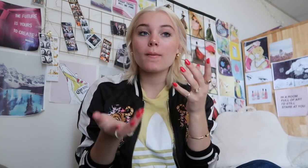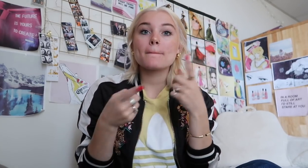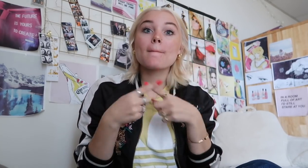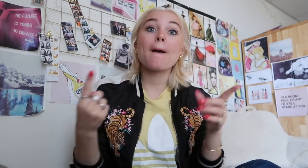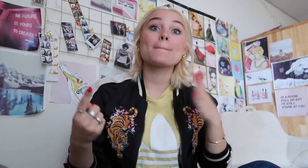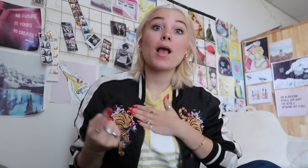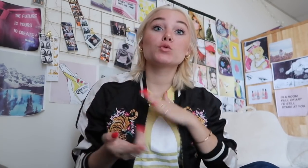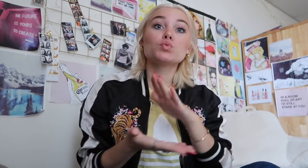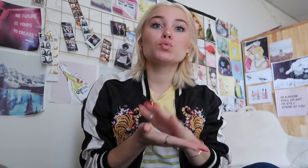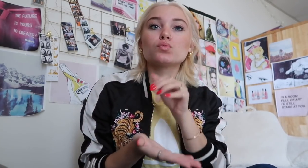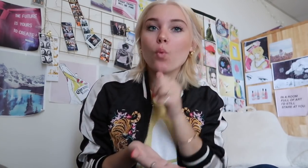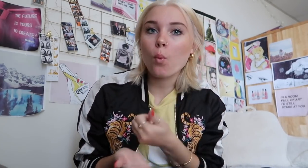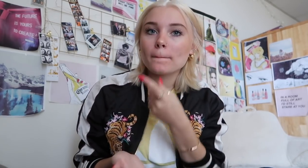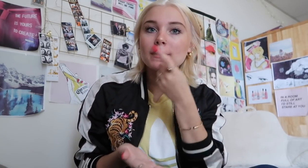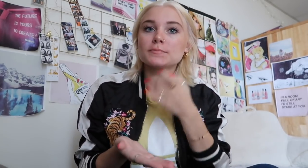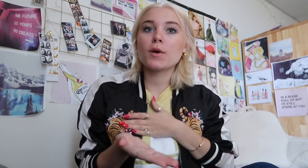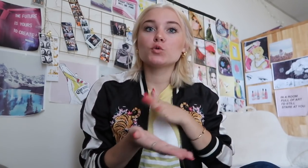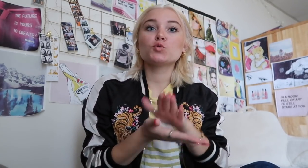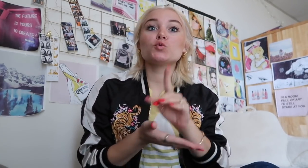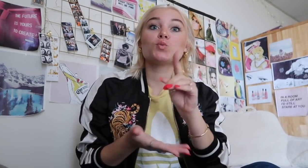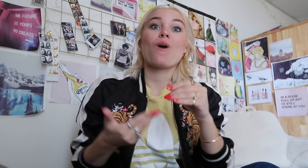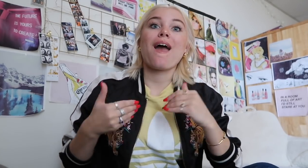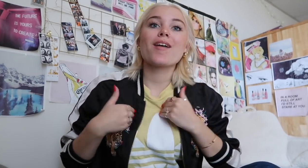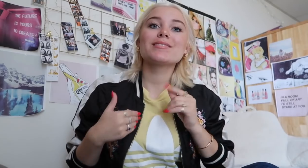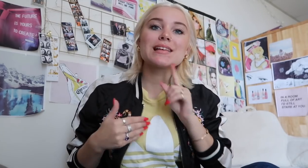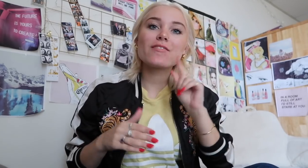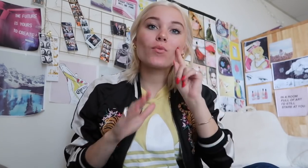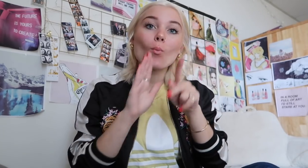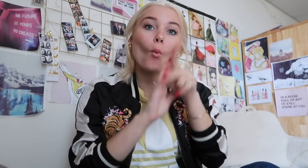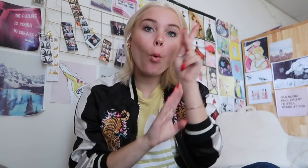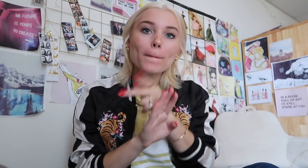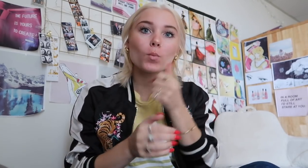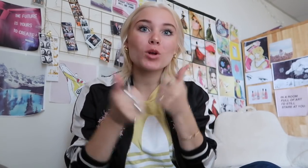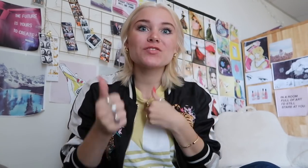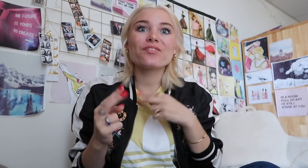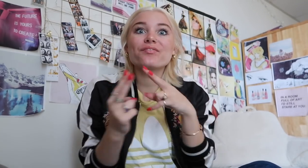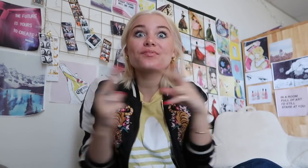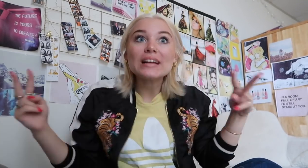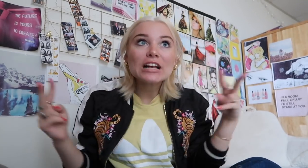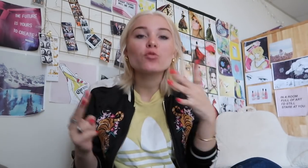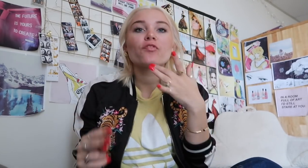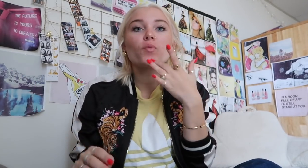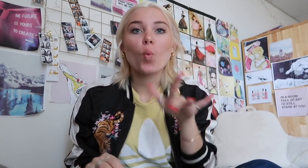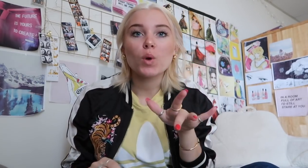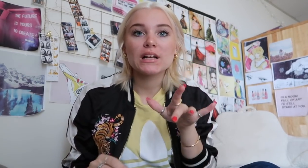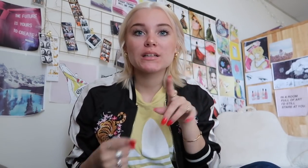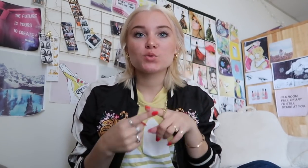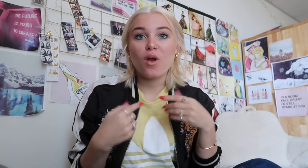but for my school, it does have a deaf program where all deaf students can be gathered up together which I am very fortunate enough